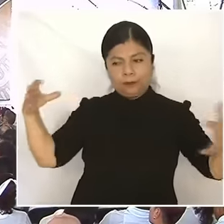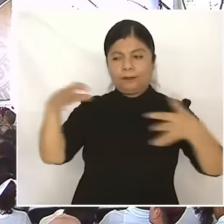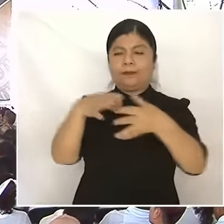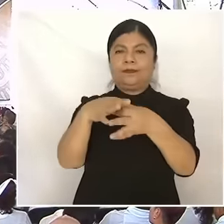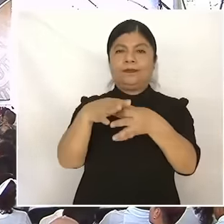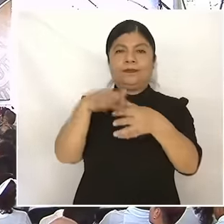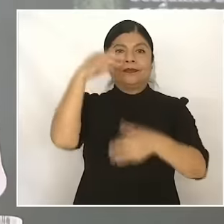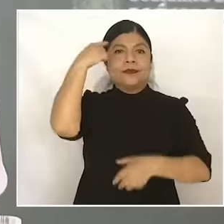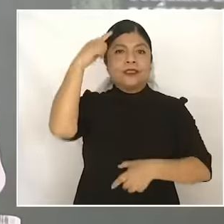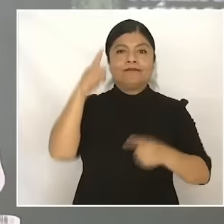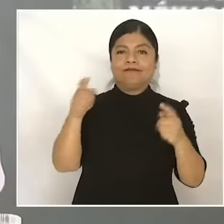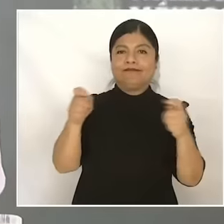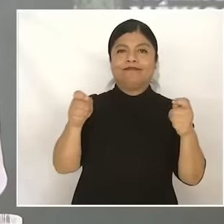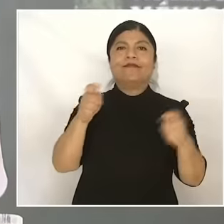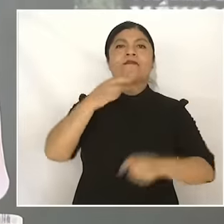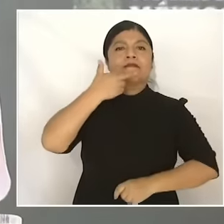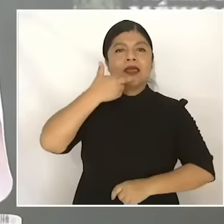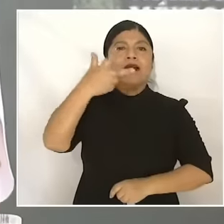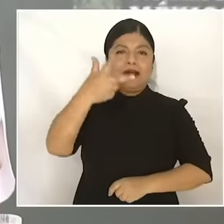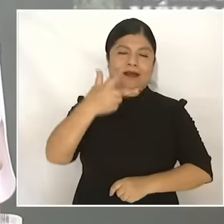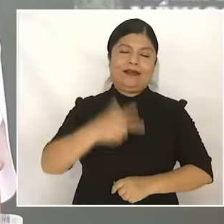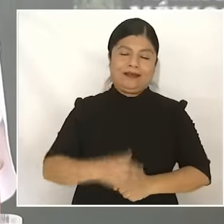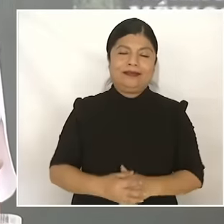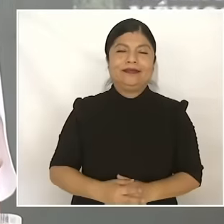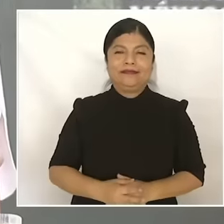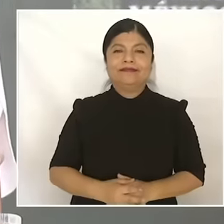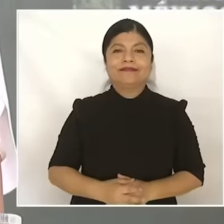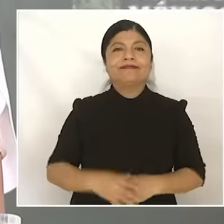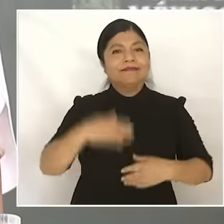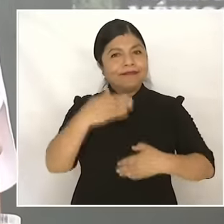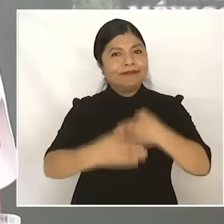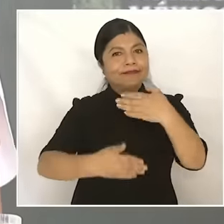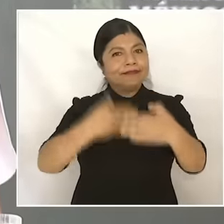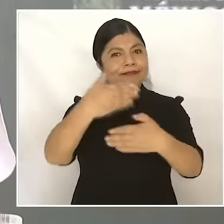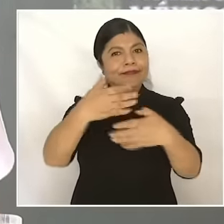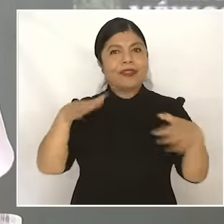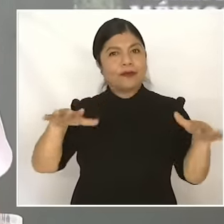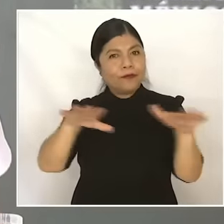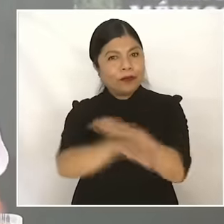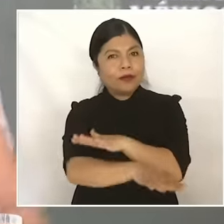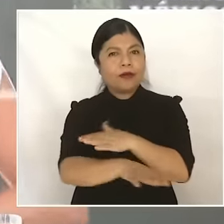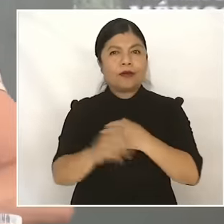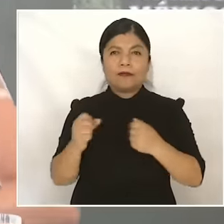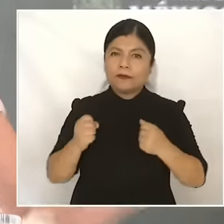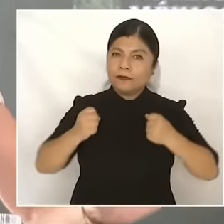to strengthen and advance with the transformation because all the welfare programs of the country